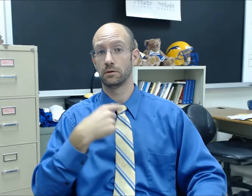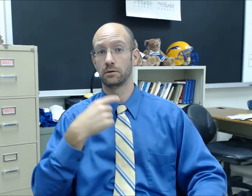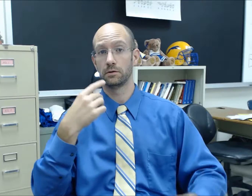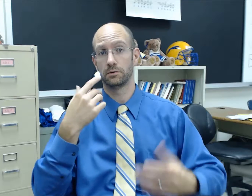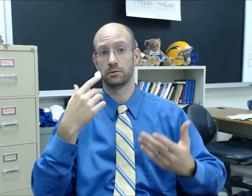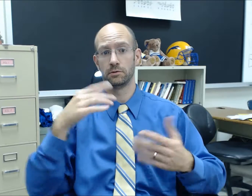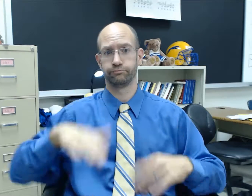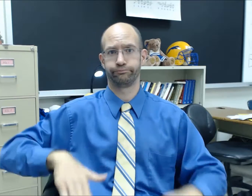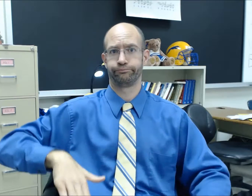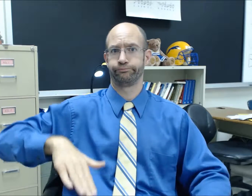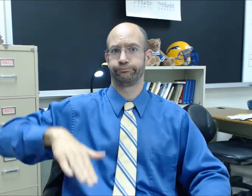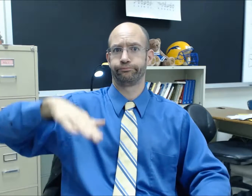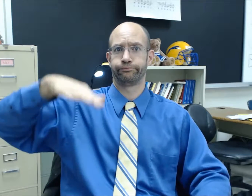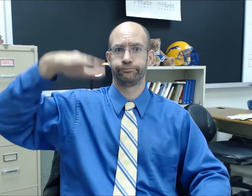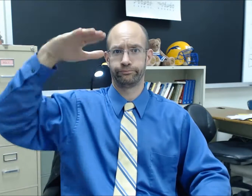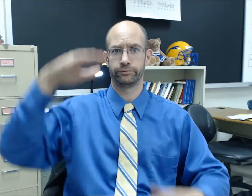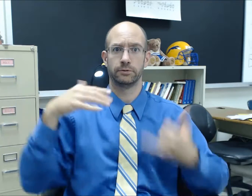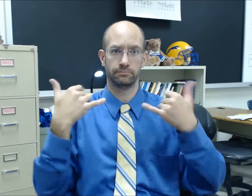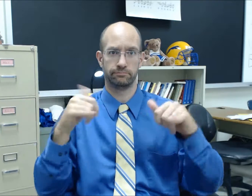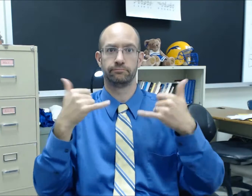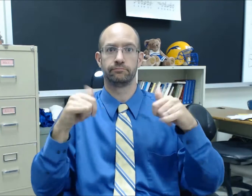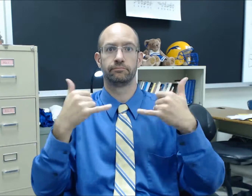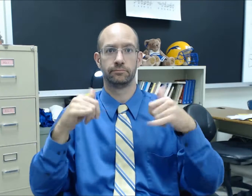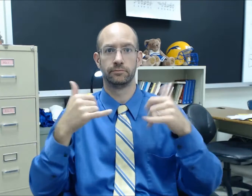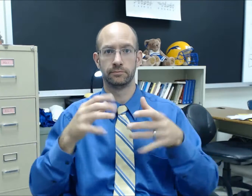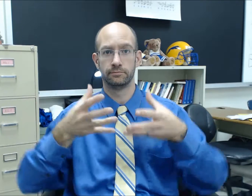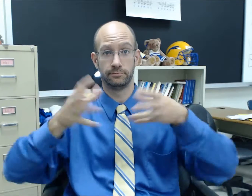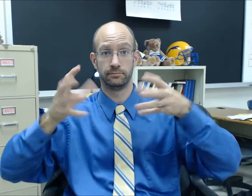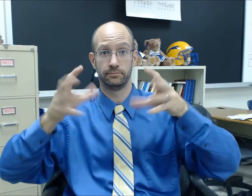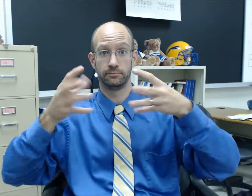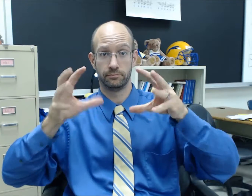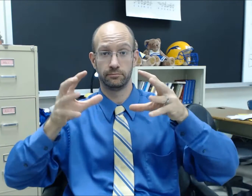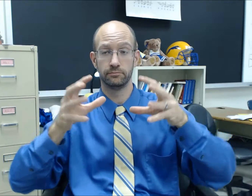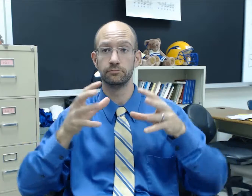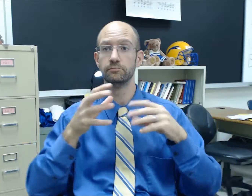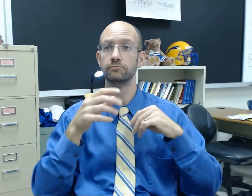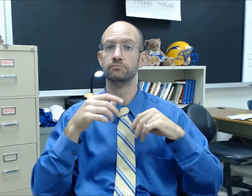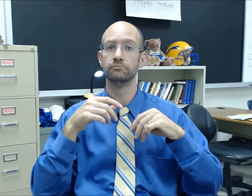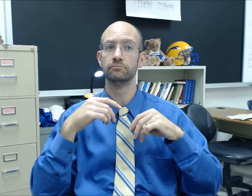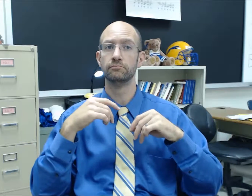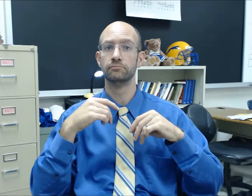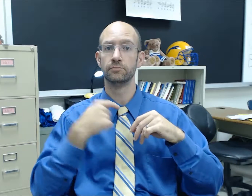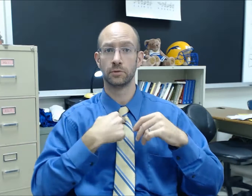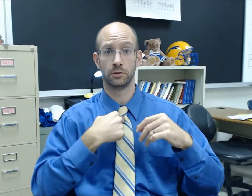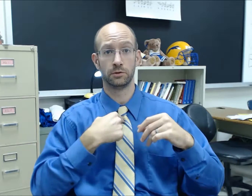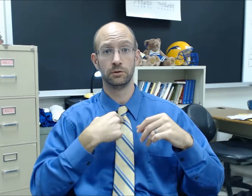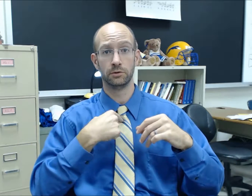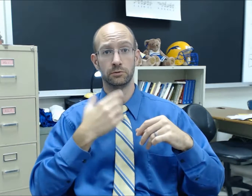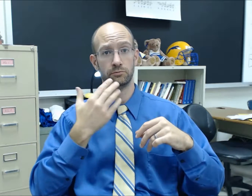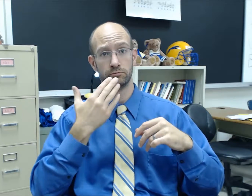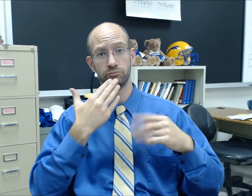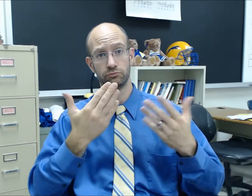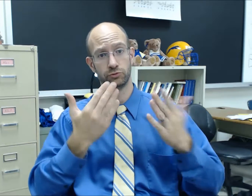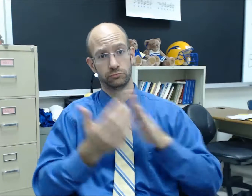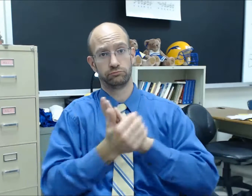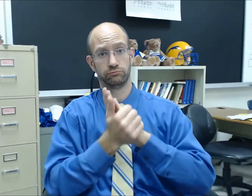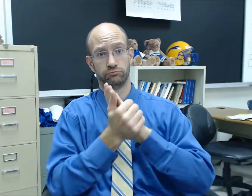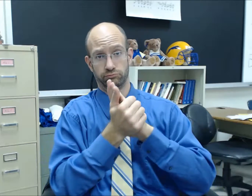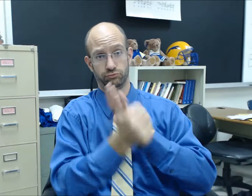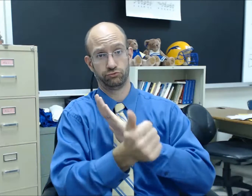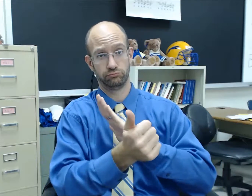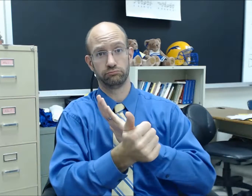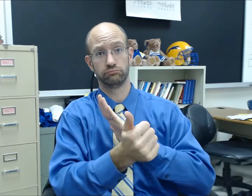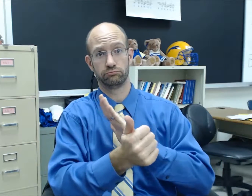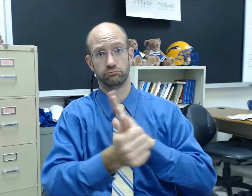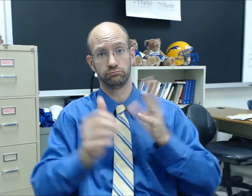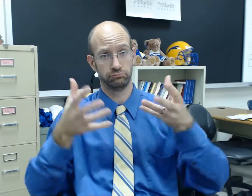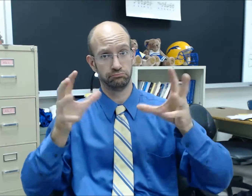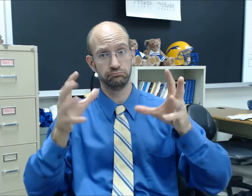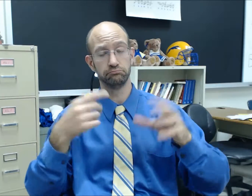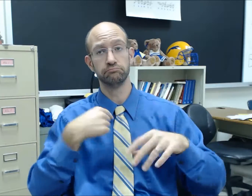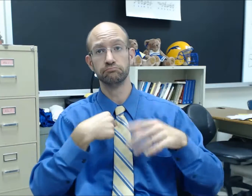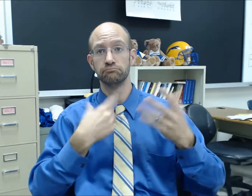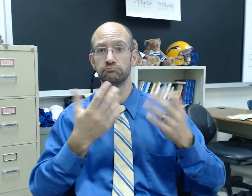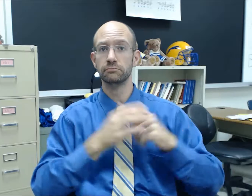I grew up playing basketball. I am good at it.